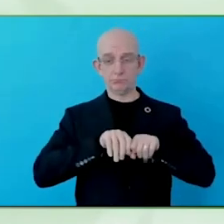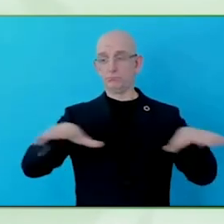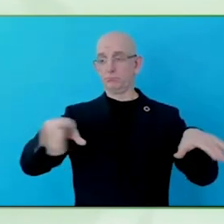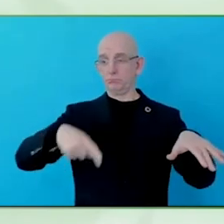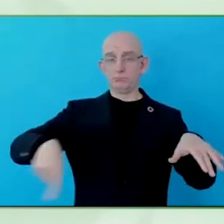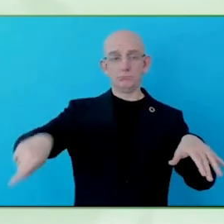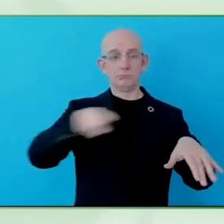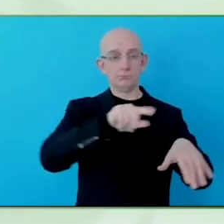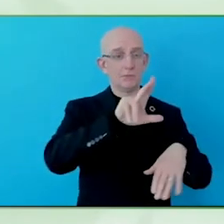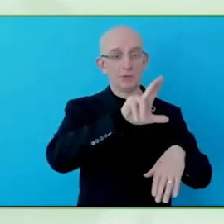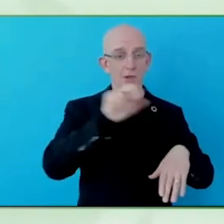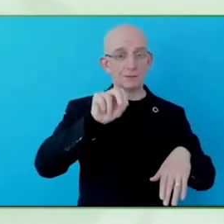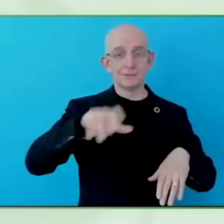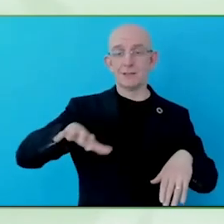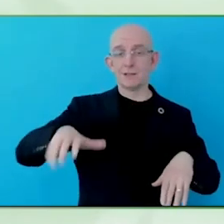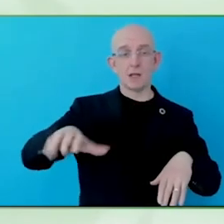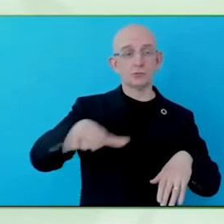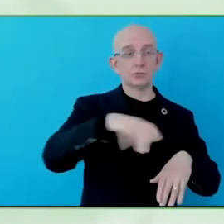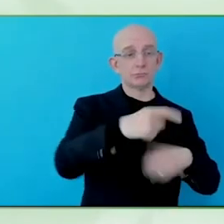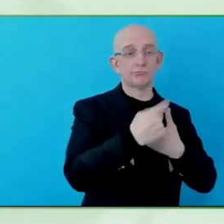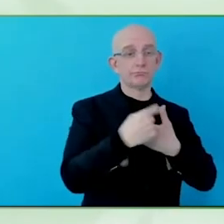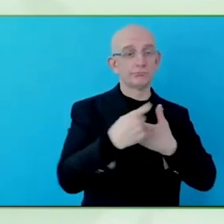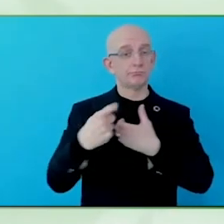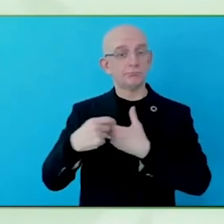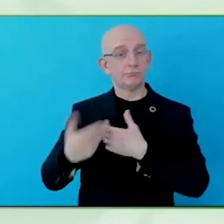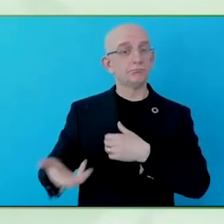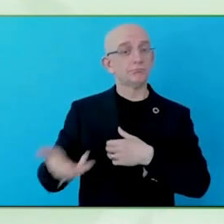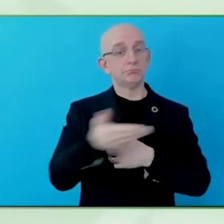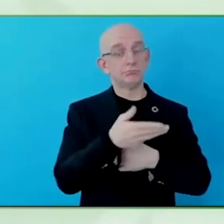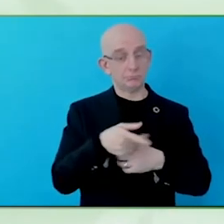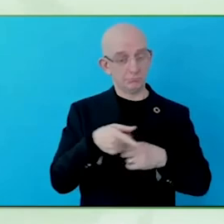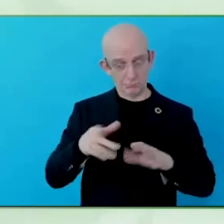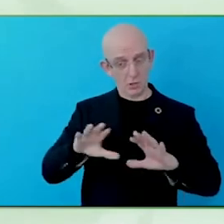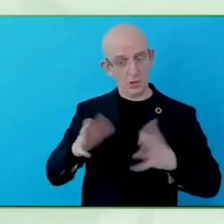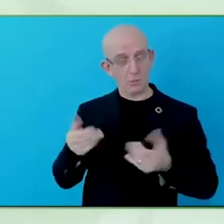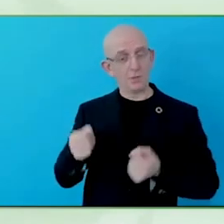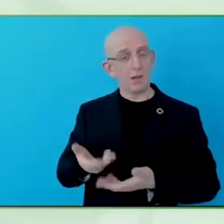self-assessment tool, also to Susan's idea to bring the national